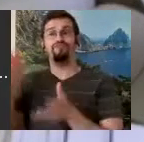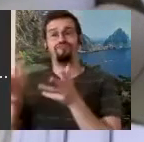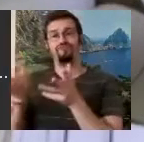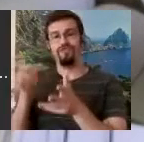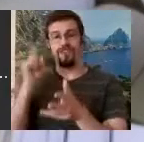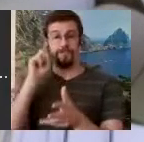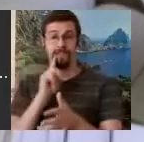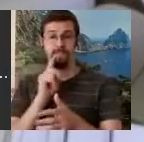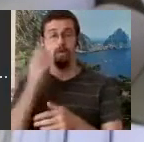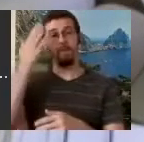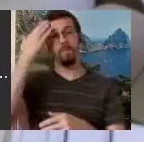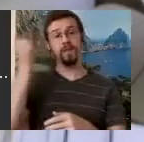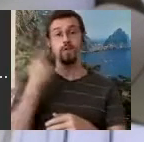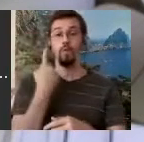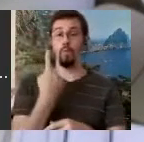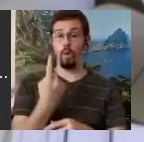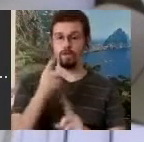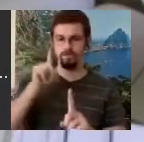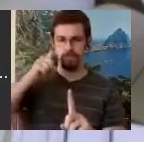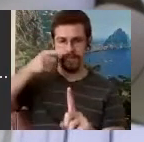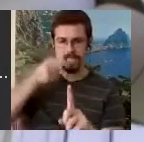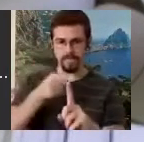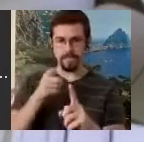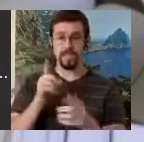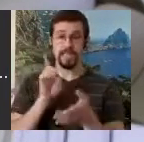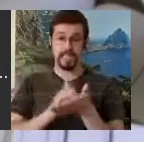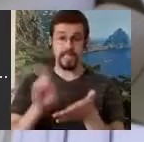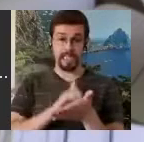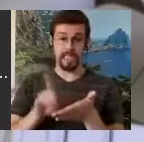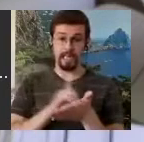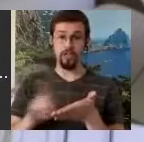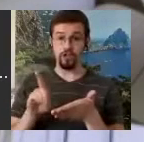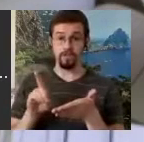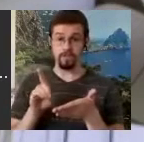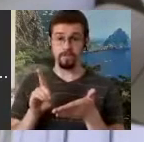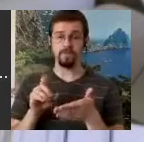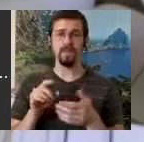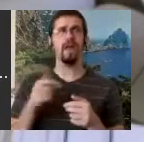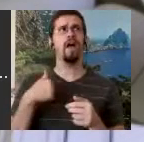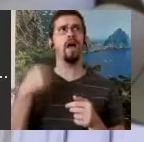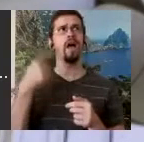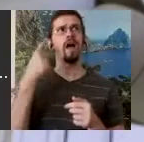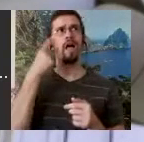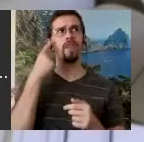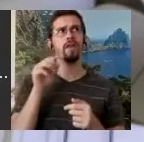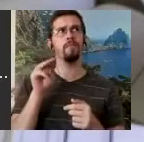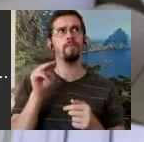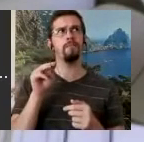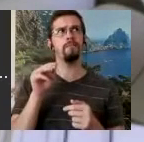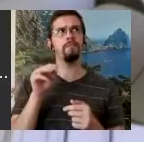particular dissertation, and I believe by Jan Enggaard, that ended up being